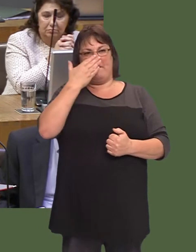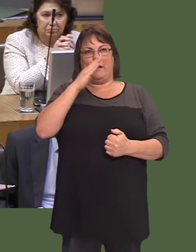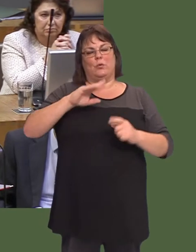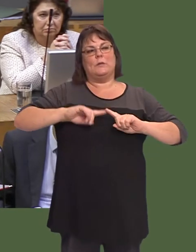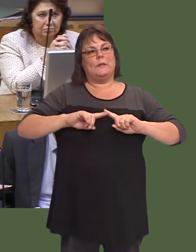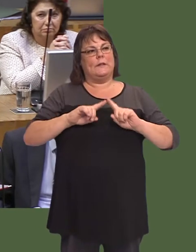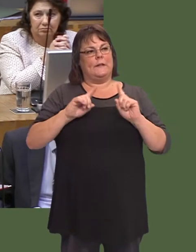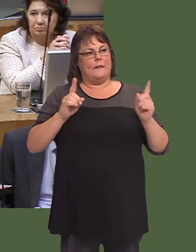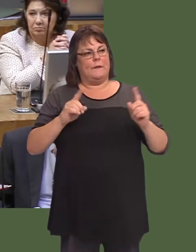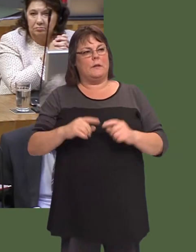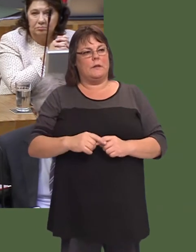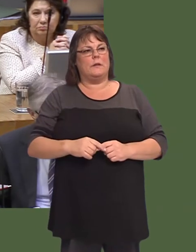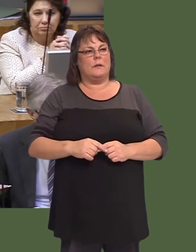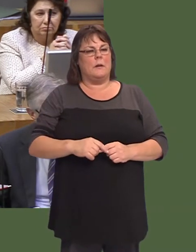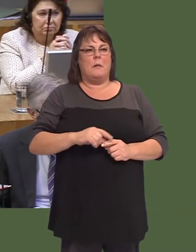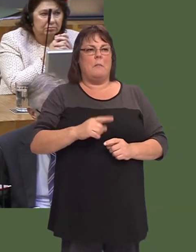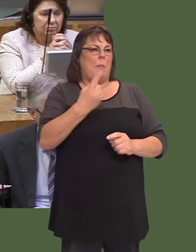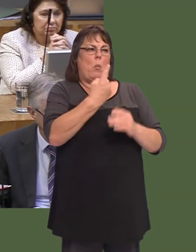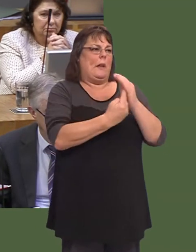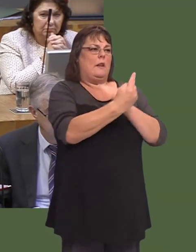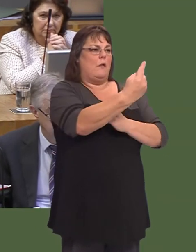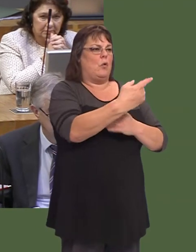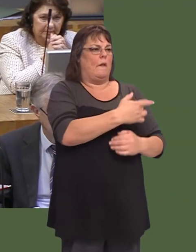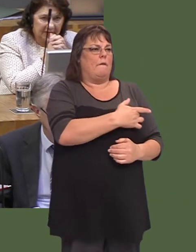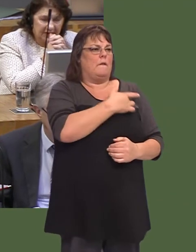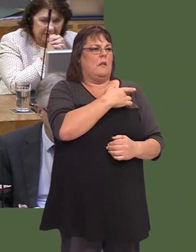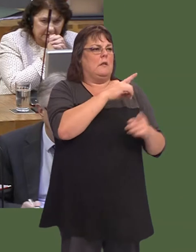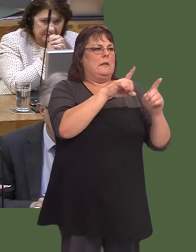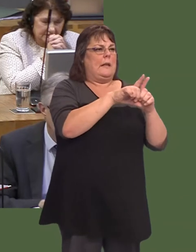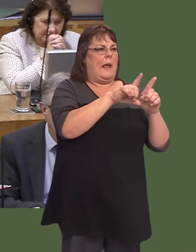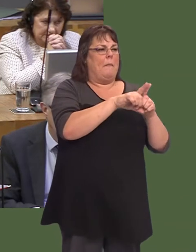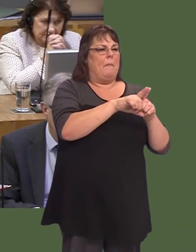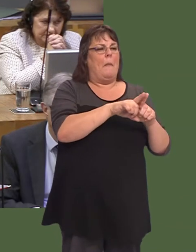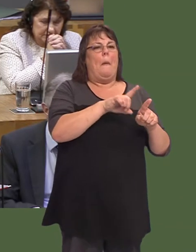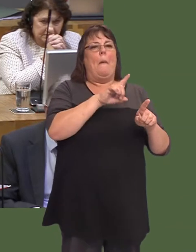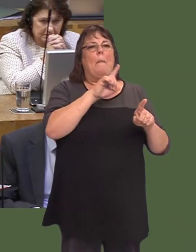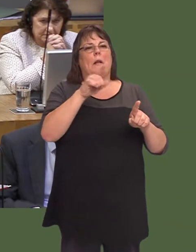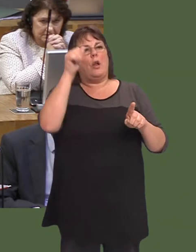Ond, wrth gwrs, rwyín gwybod bod y bwrdd yn gweithioín galed drwyír ymgyrch recriwtio